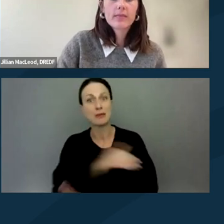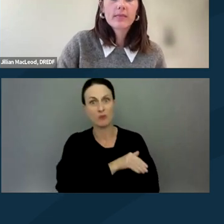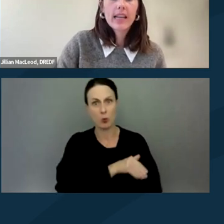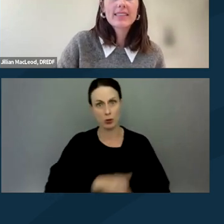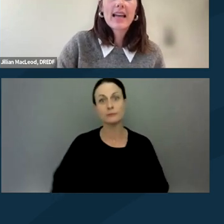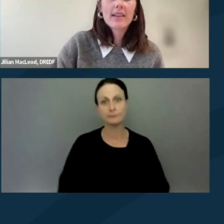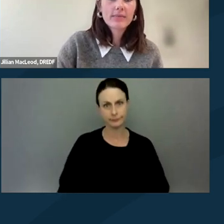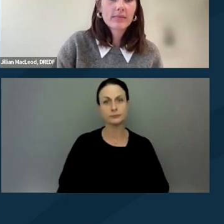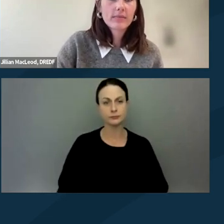Next slide.